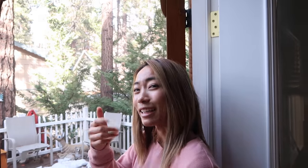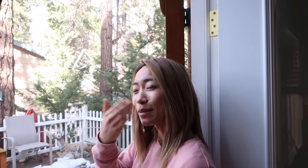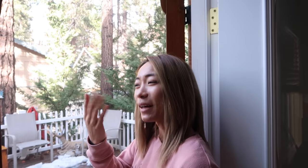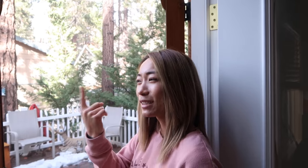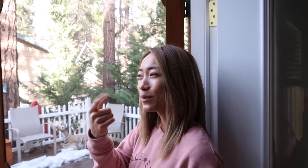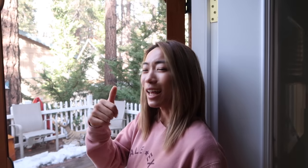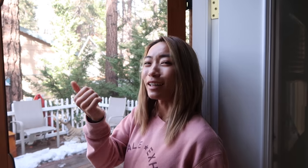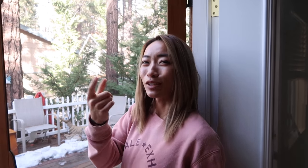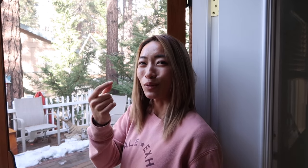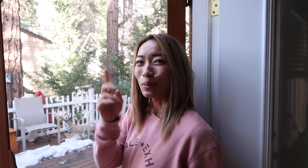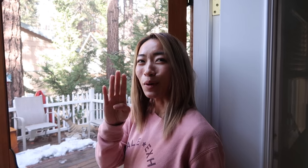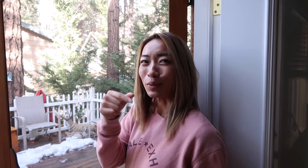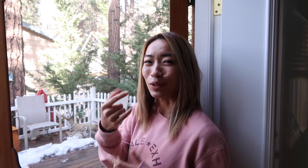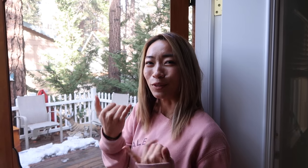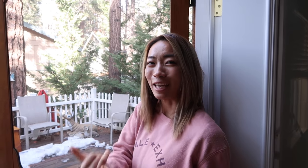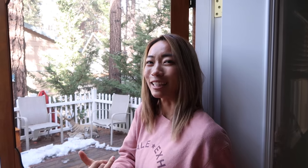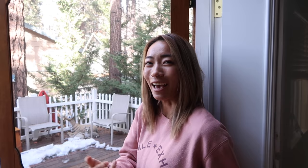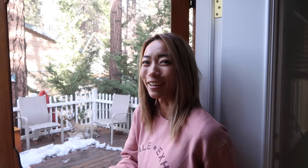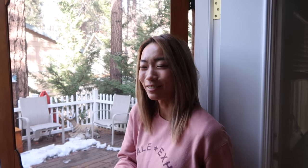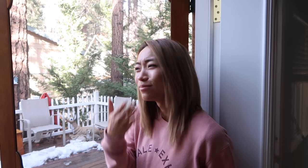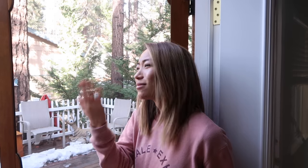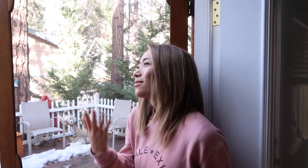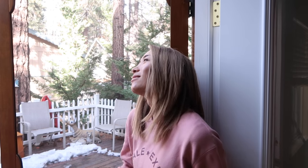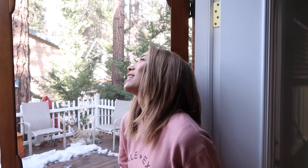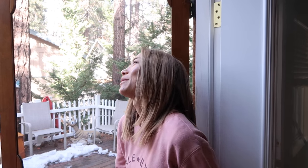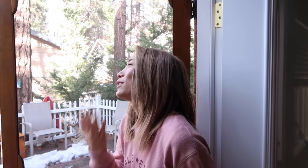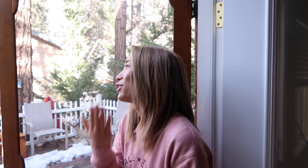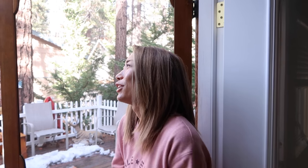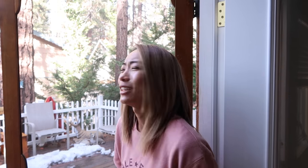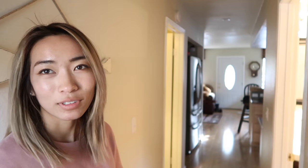I can smell someone else doing BBQ right now smells good